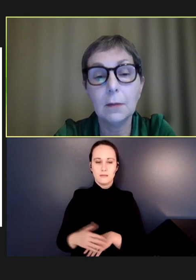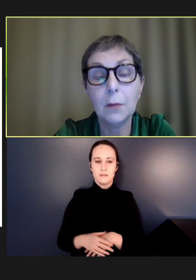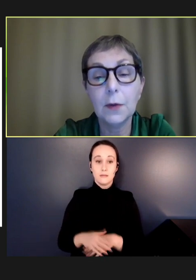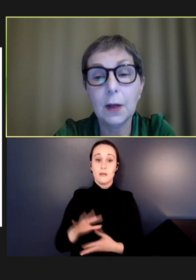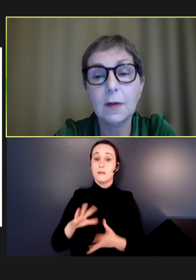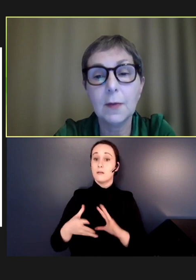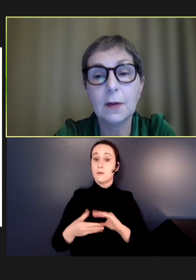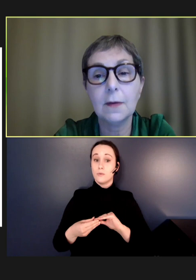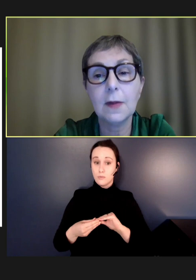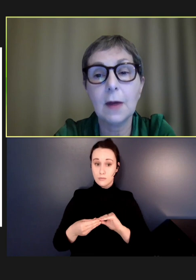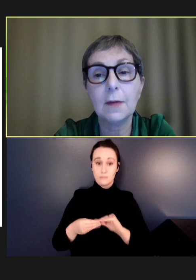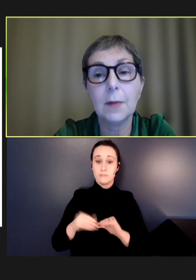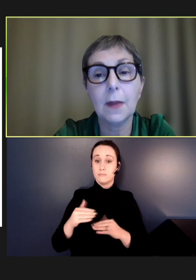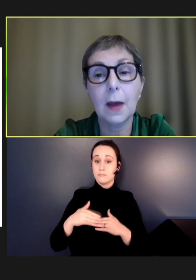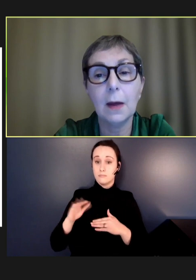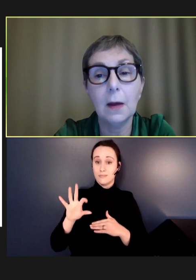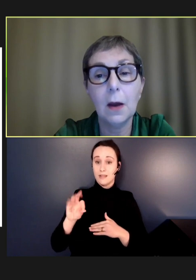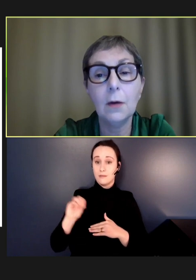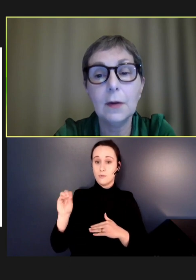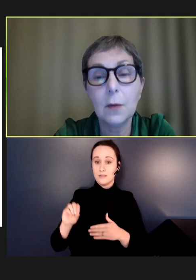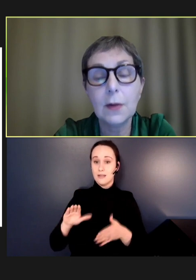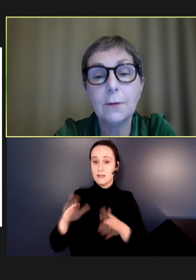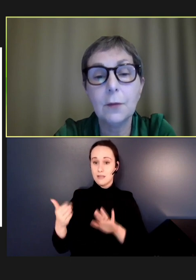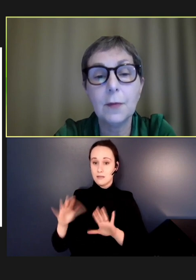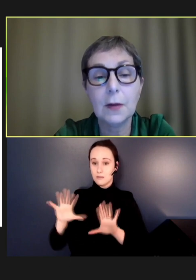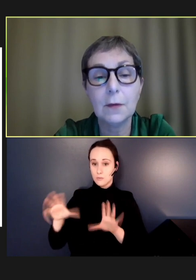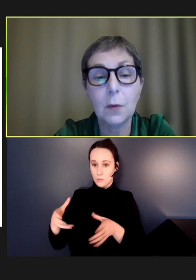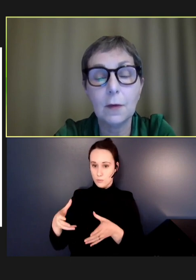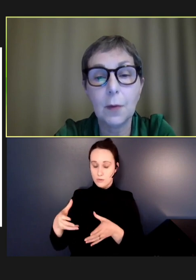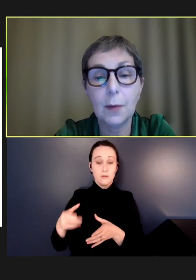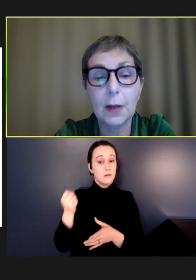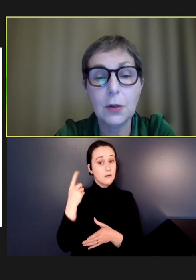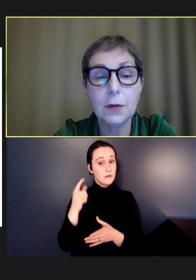more than 90 percent of the deaths, but they're only 24 percent of the world's population. So,